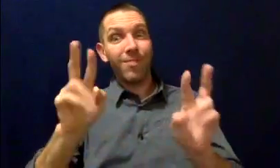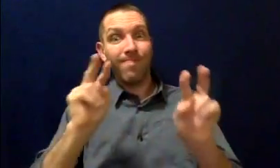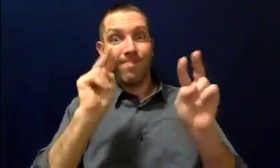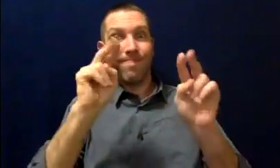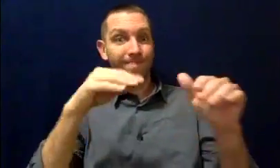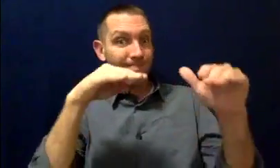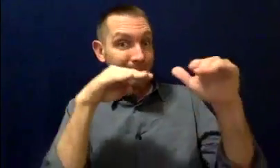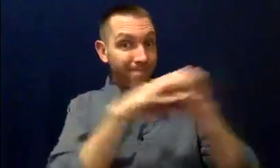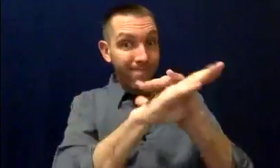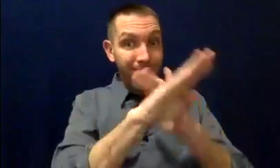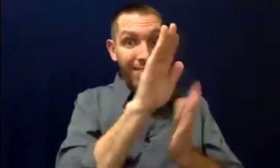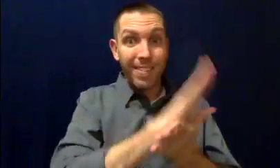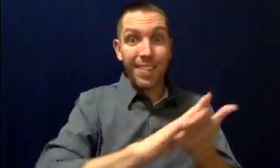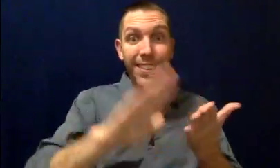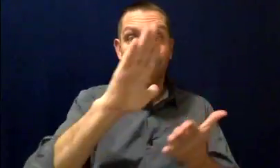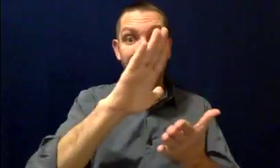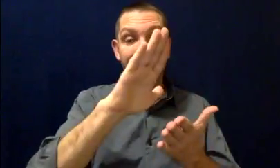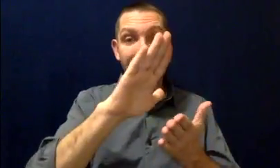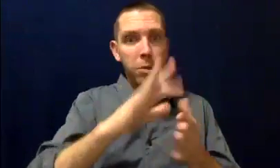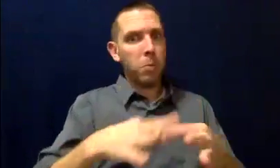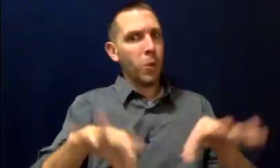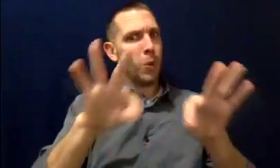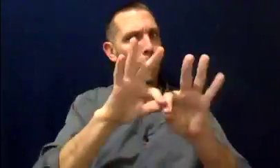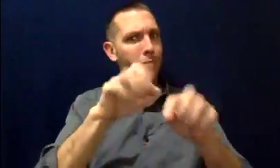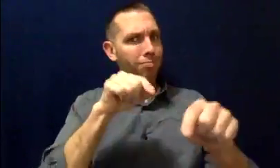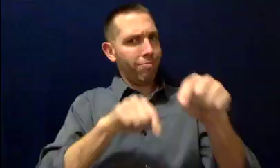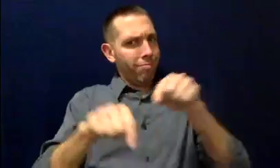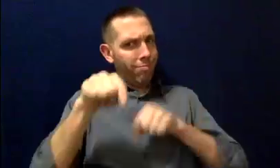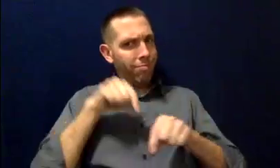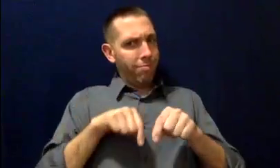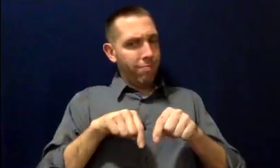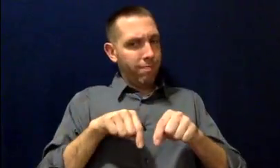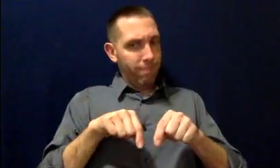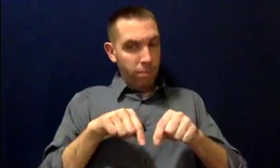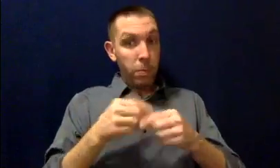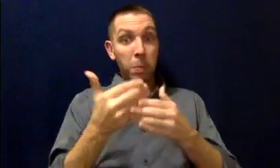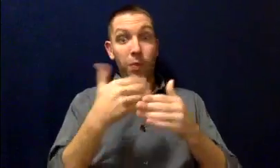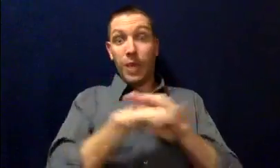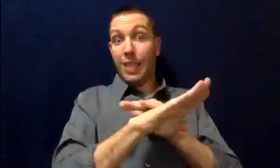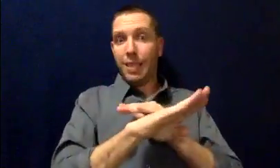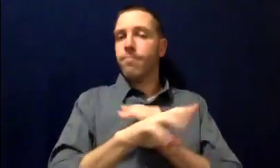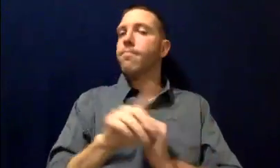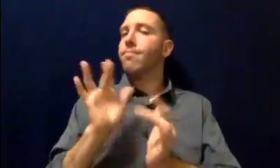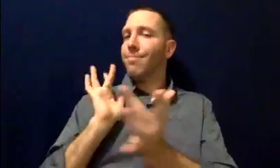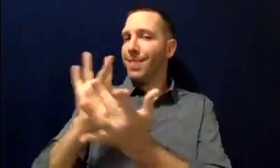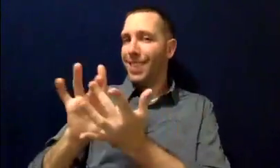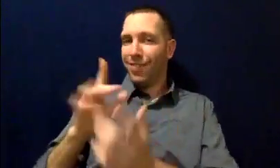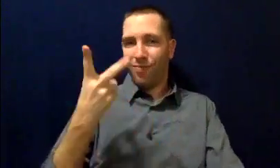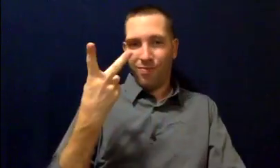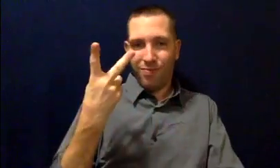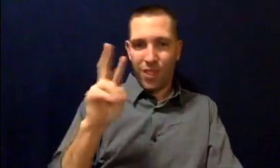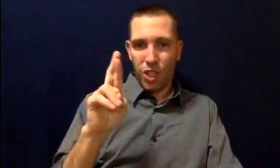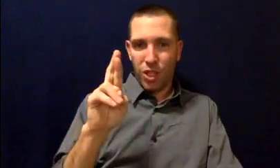is preparing for college, they should first contact their local vocational rehabilitation (VR) office.